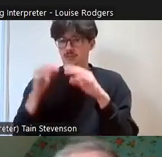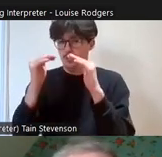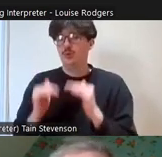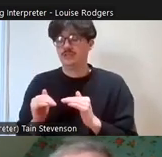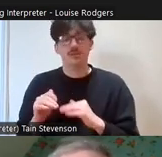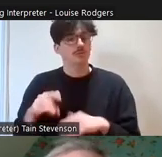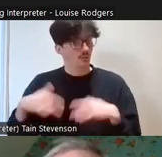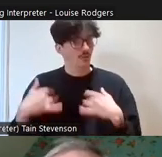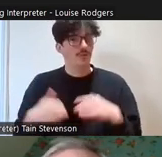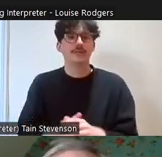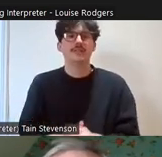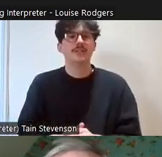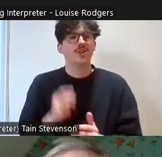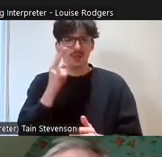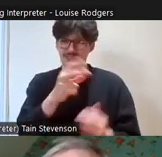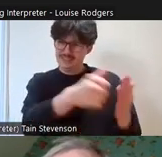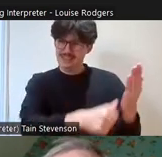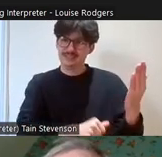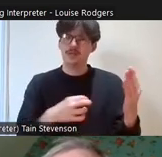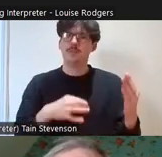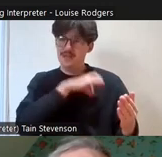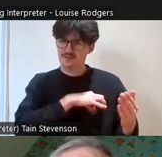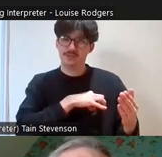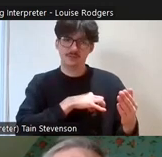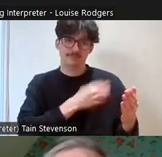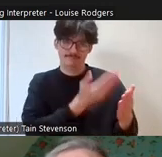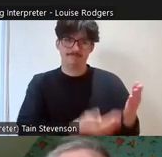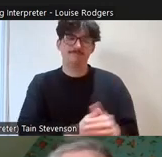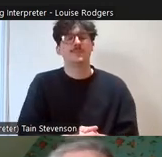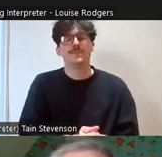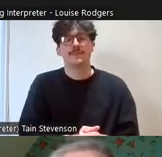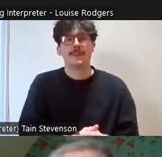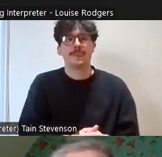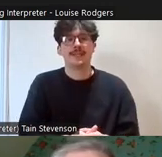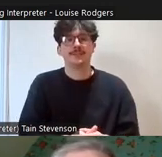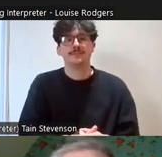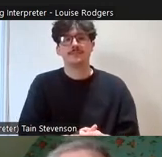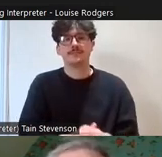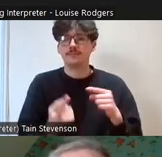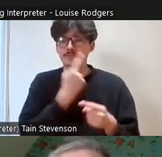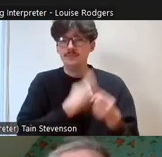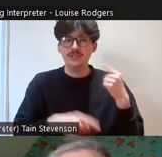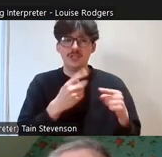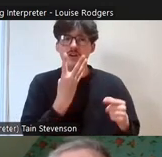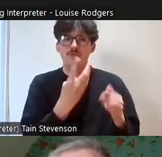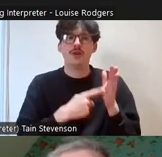the benefits that, you know, the project brings. Last year we had about 4406 volunteers, which is great